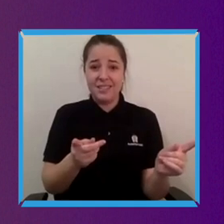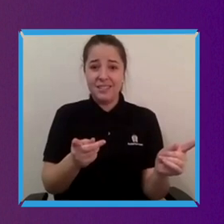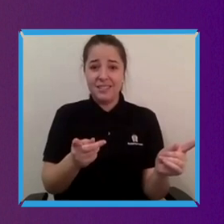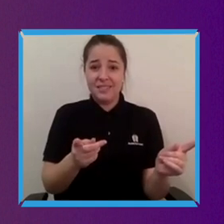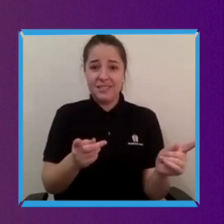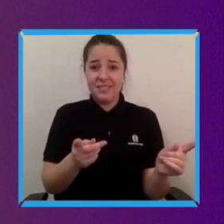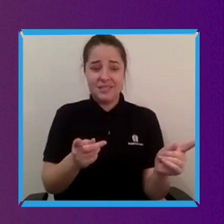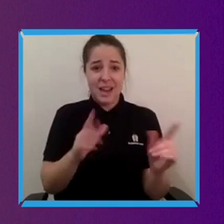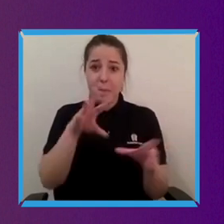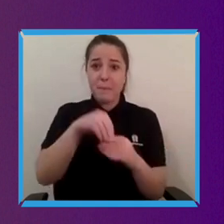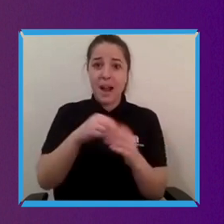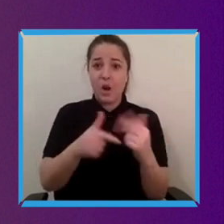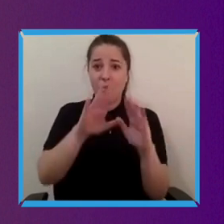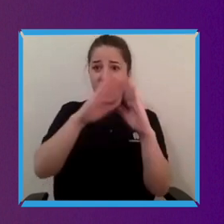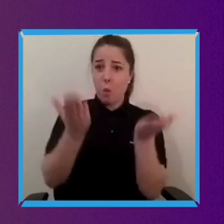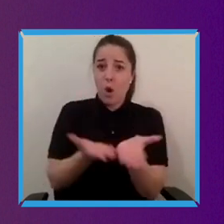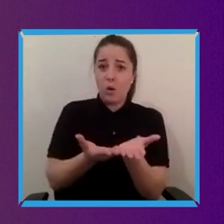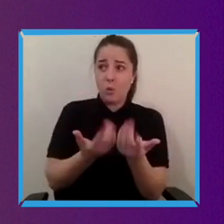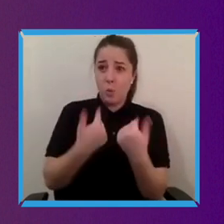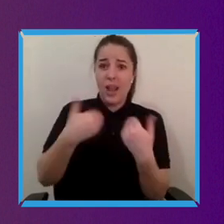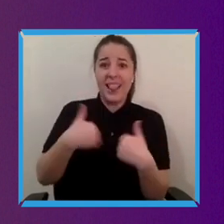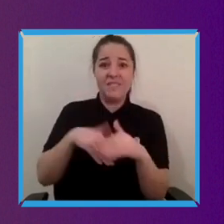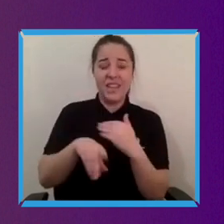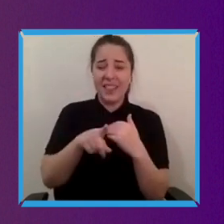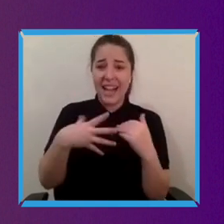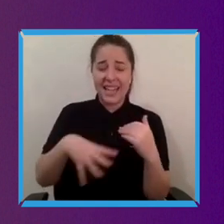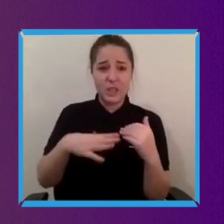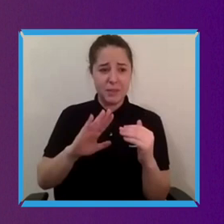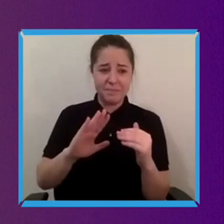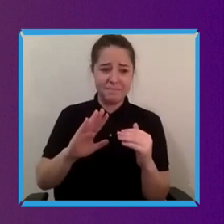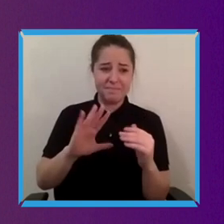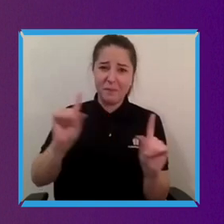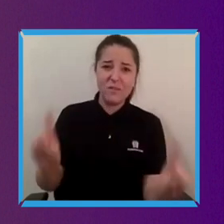so they need to be at the forefront of driving it.